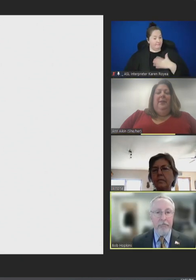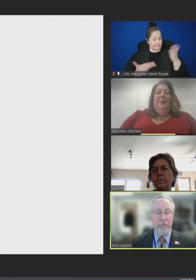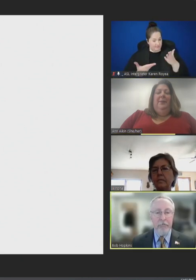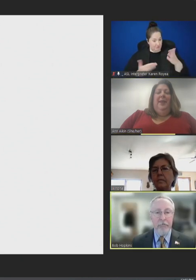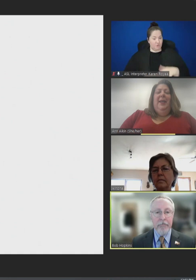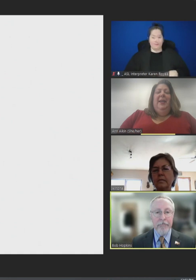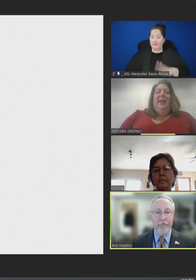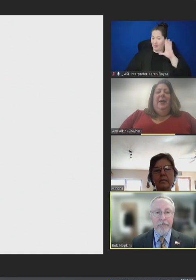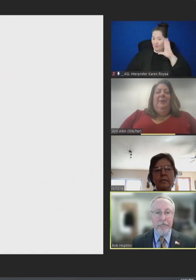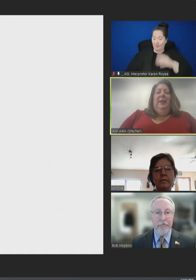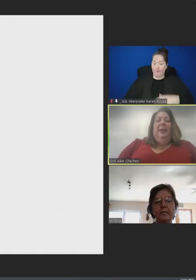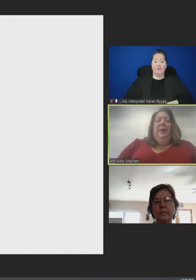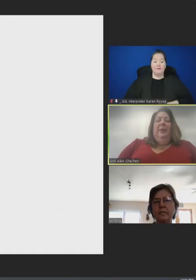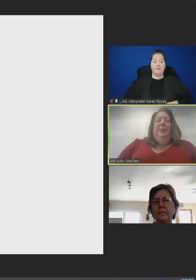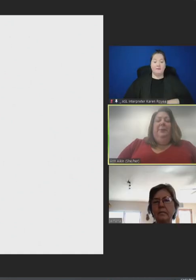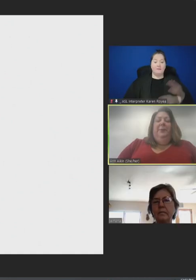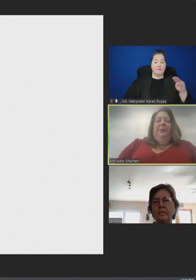Ann Aikin: Hello. Melody Butler?